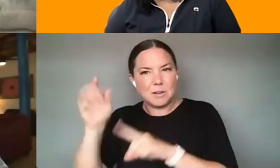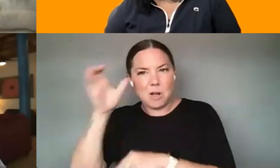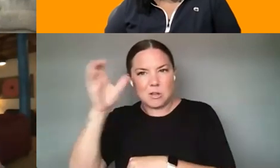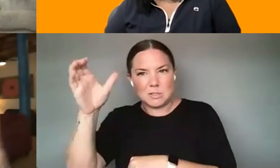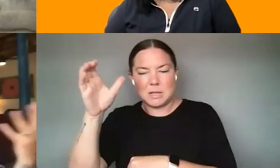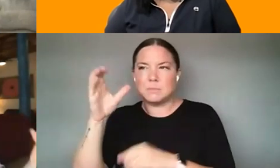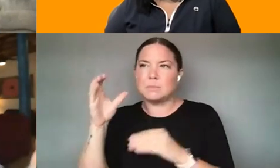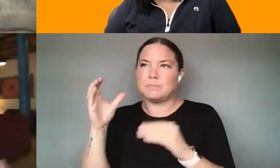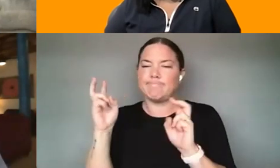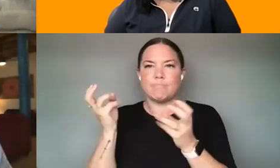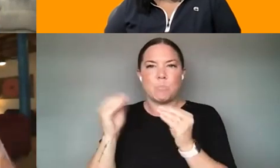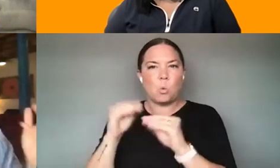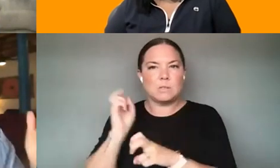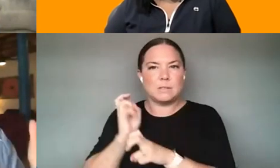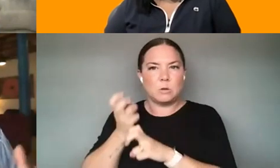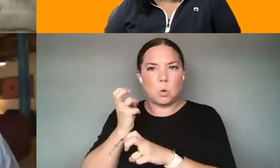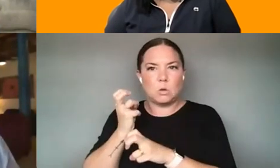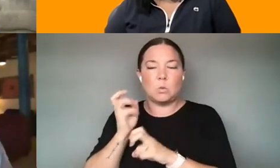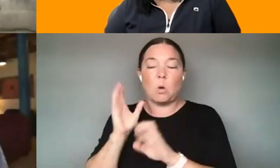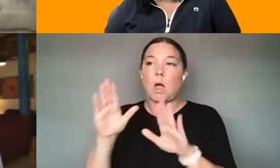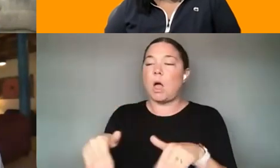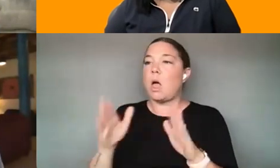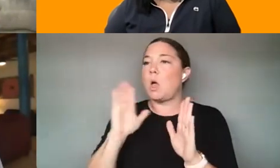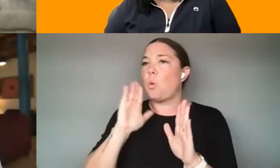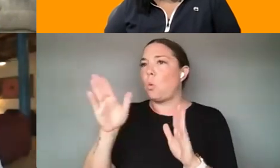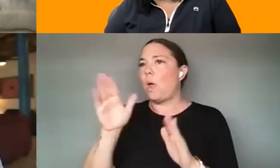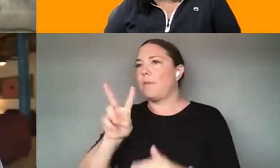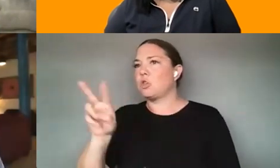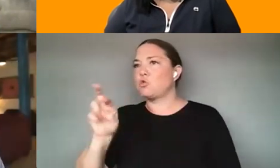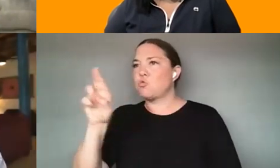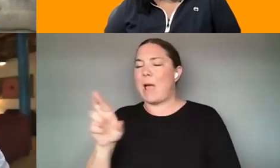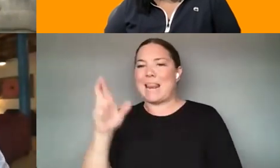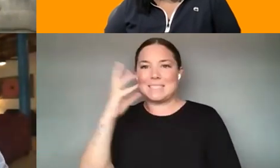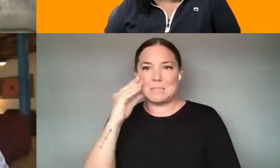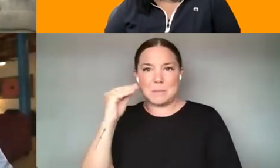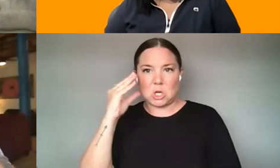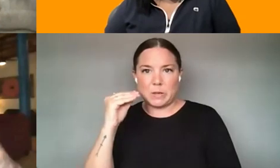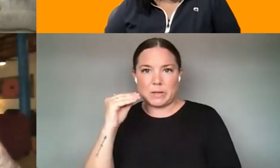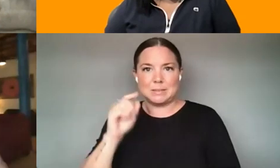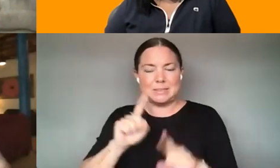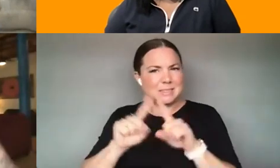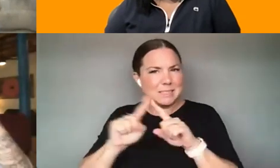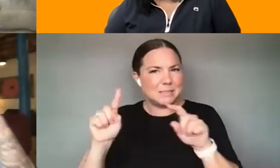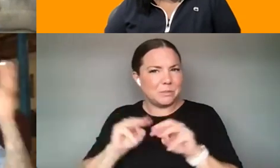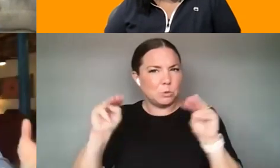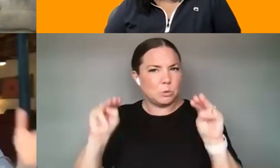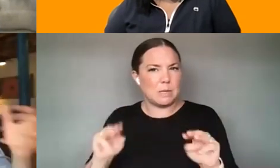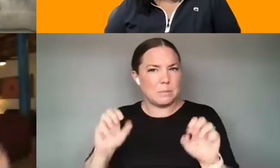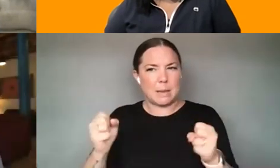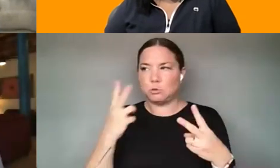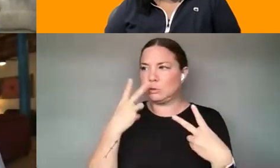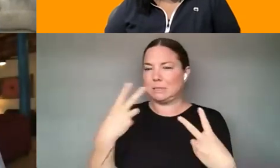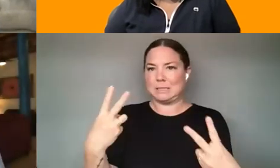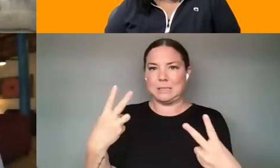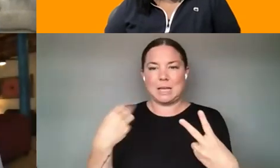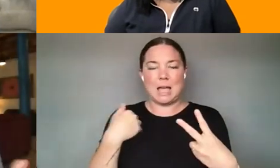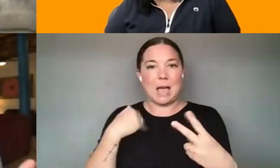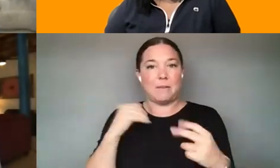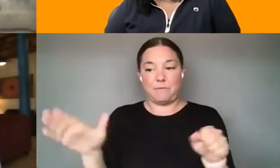YOU SAY WELL THIS WAS GOING TO BE A VIRTUAL REALITY EXPERIENCE THE AMOUNT OF MUSEUMS THAT MIGHT BE ABLE TO, TO SEE IT AND HAVE THEIR ENTIRE POPULATION ENGAGE WITH IT WOULD BE LOWER,